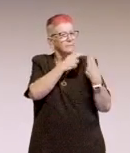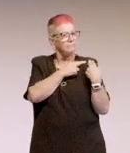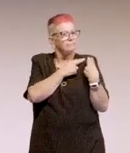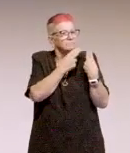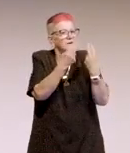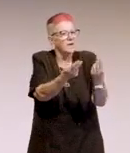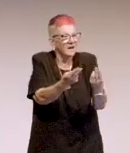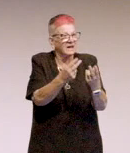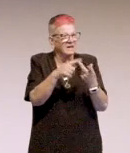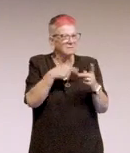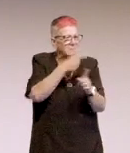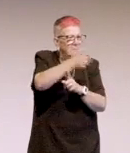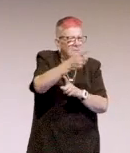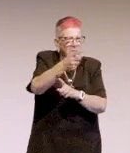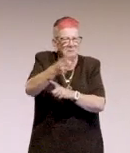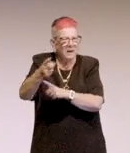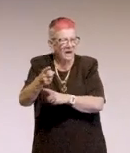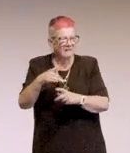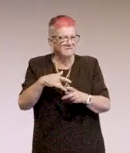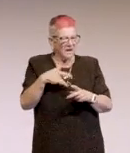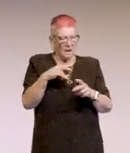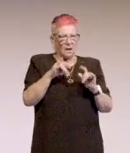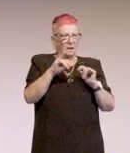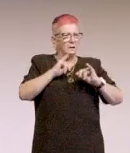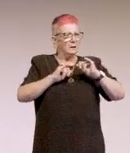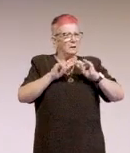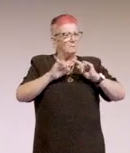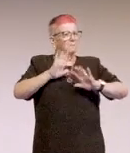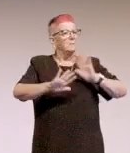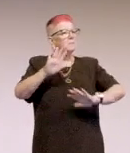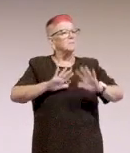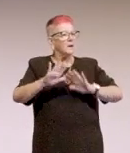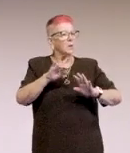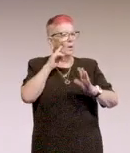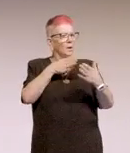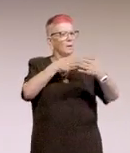If we come down on people hard for not doing the right thing, then all we're gonna face is a brick wall.